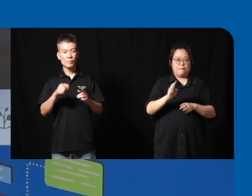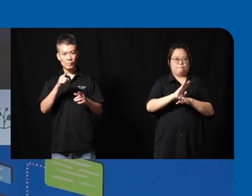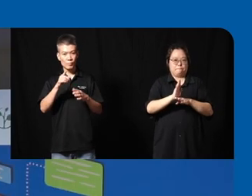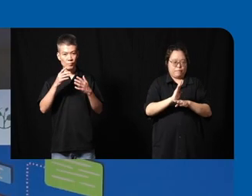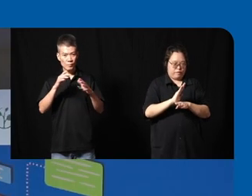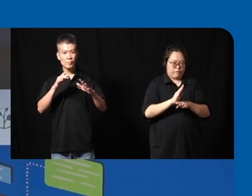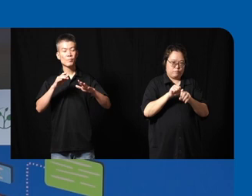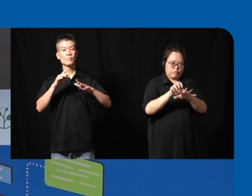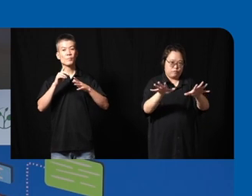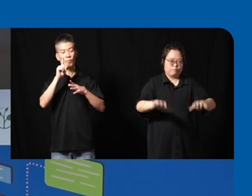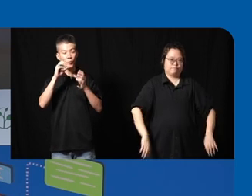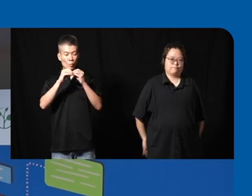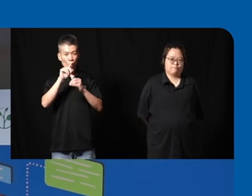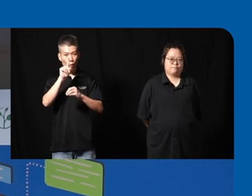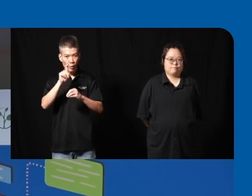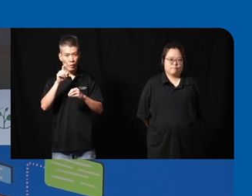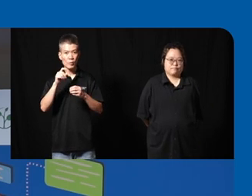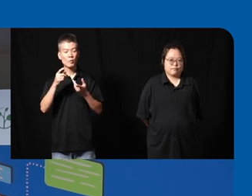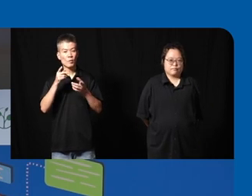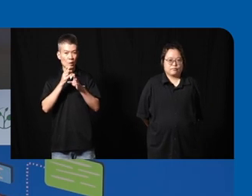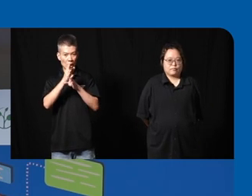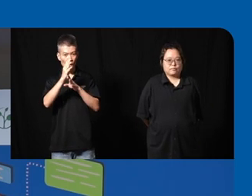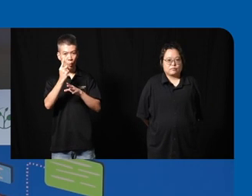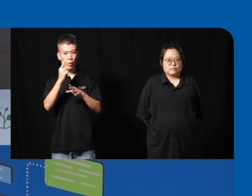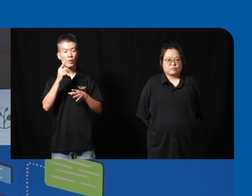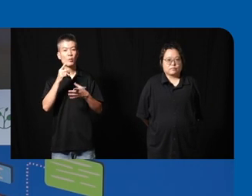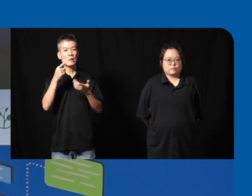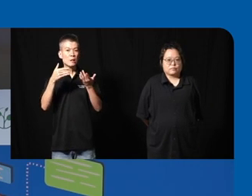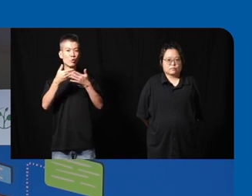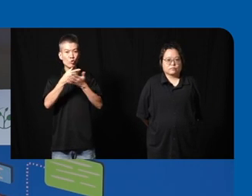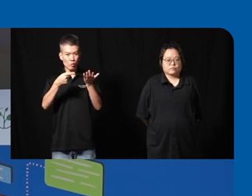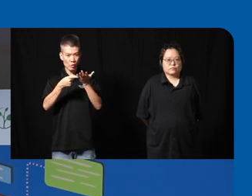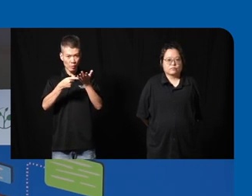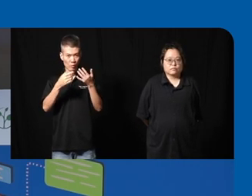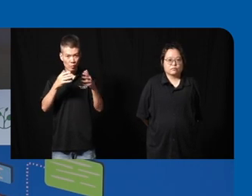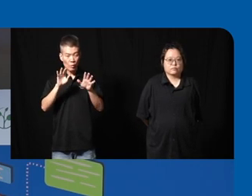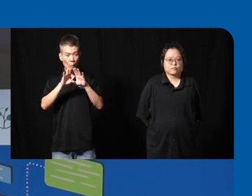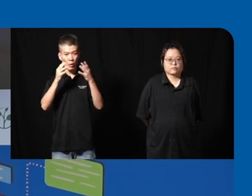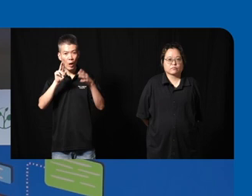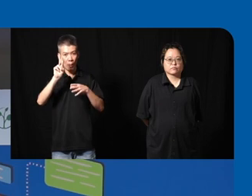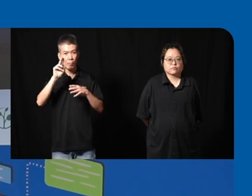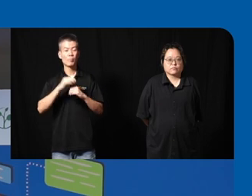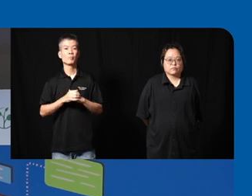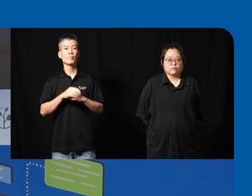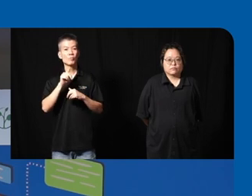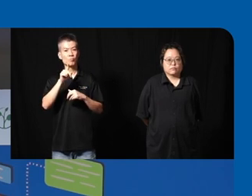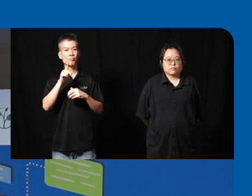all of time but one more question quite Direct one uh new technologies also up open up new obvious